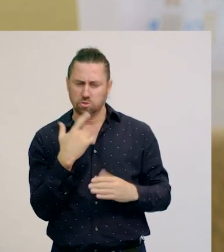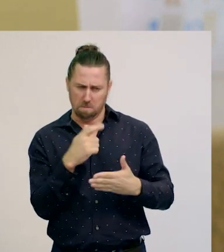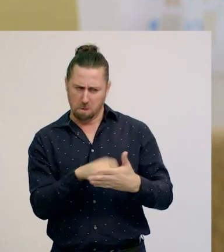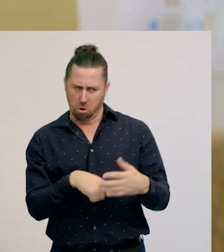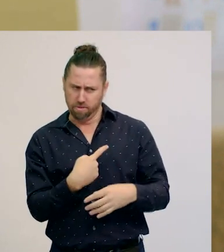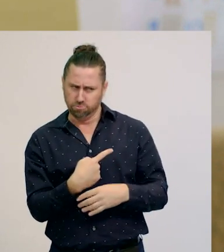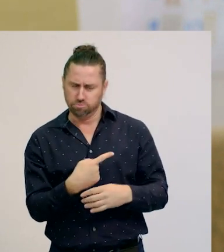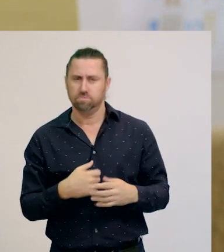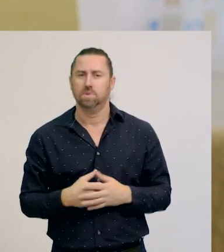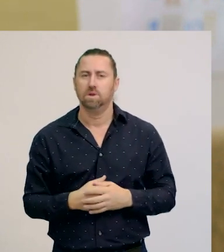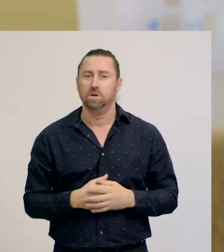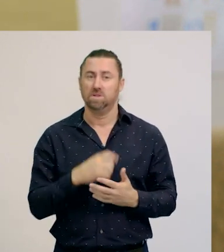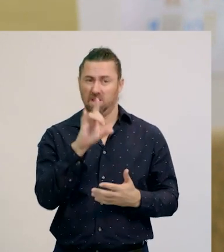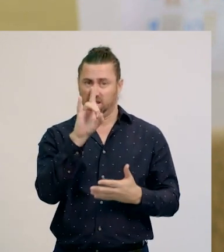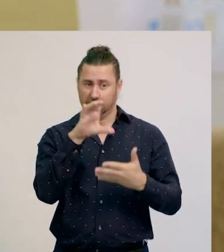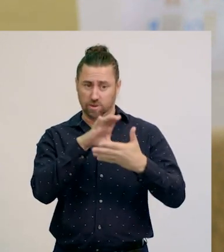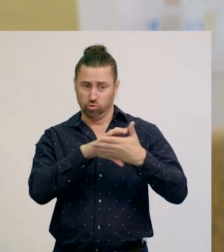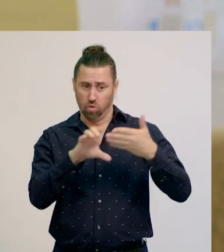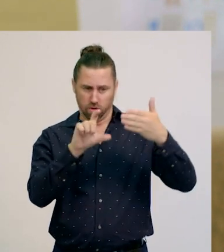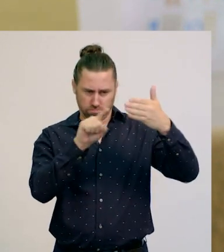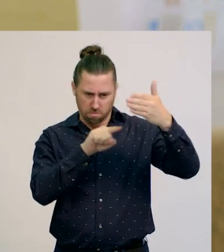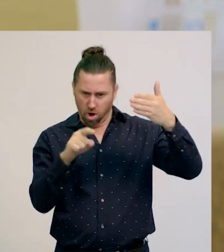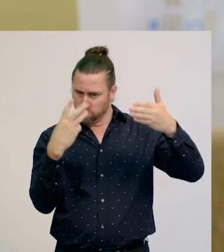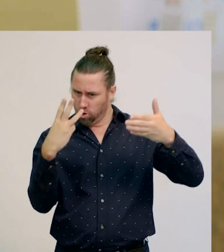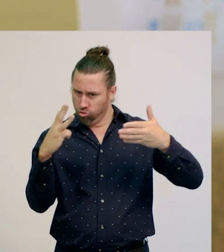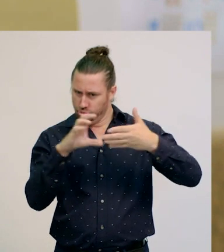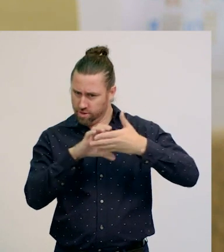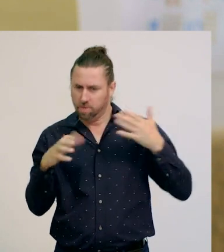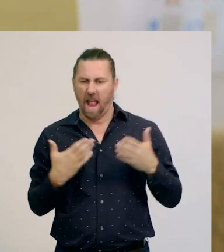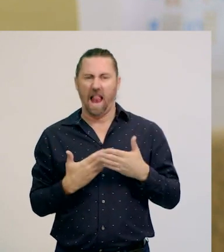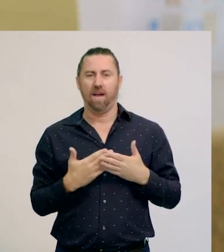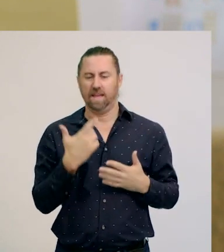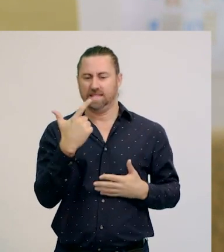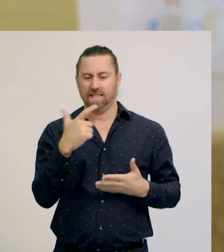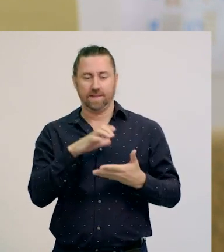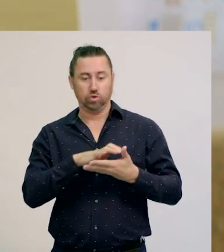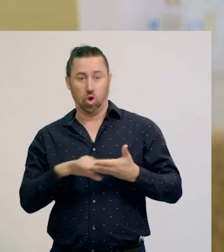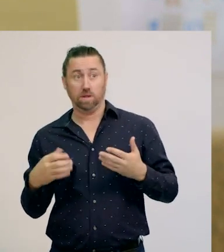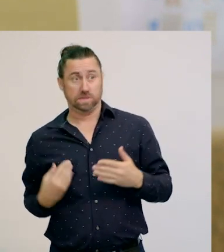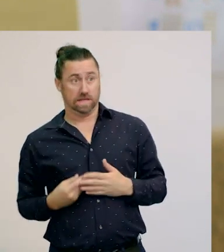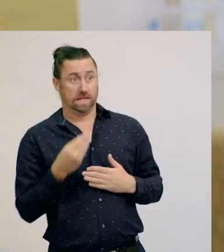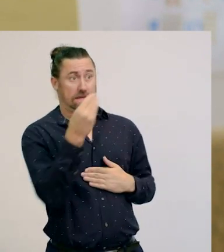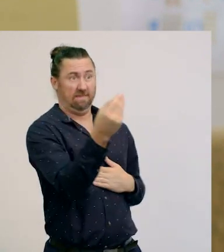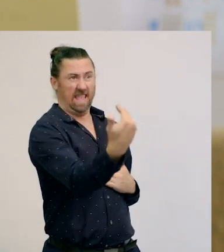Well, $10 minus $3 is $7, so I will get $7 change.